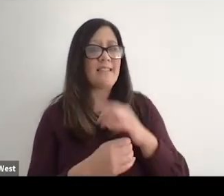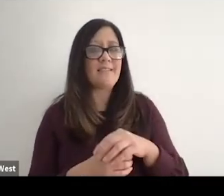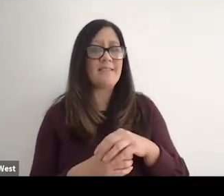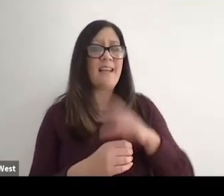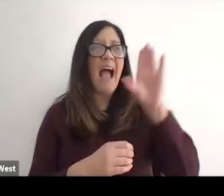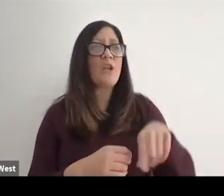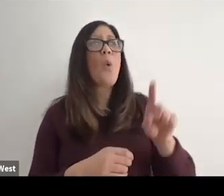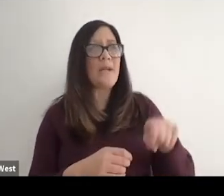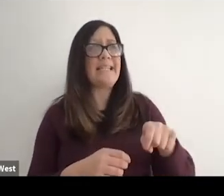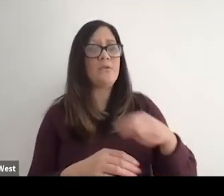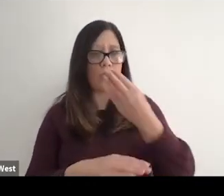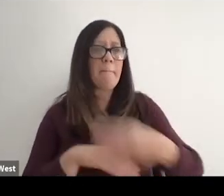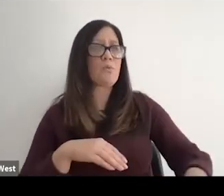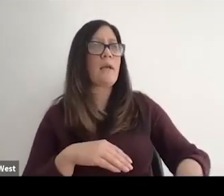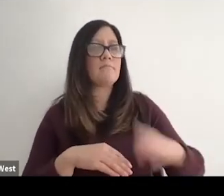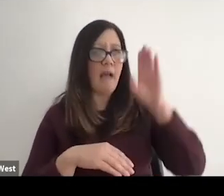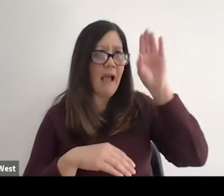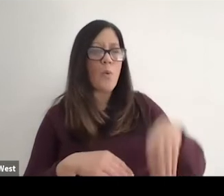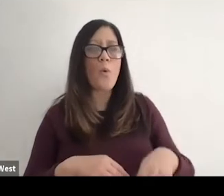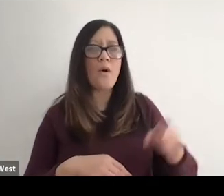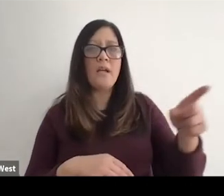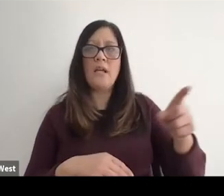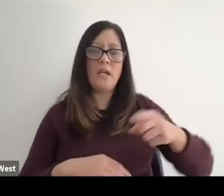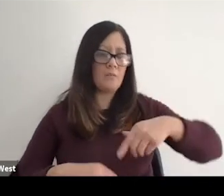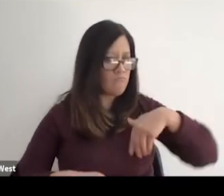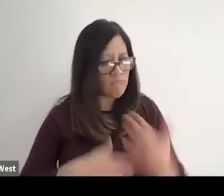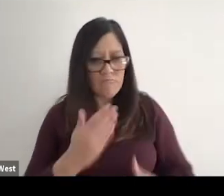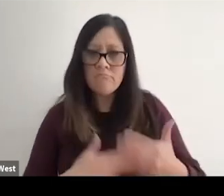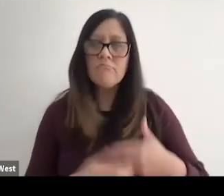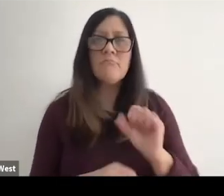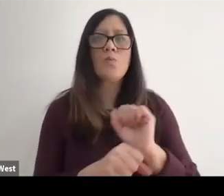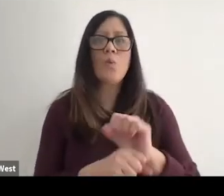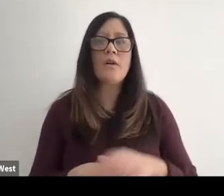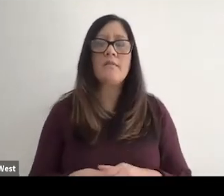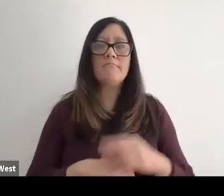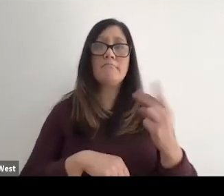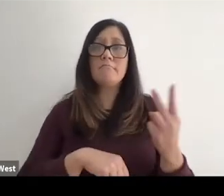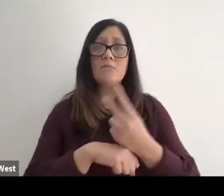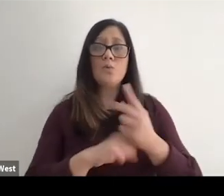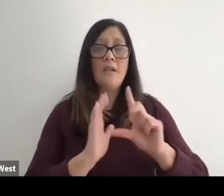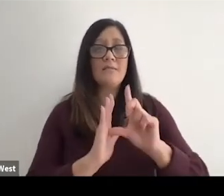I know it needs to be amputated. And he went right into work. Two days later.